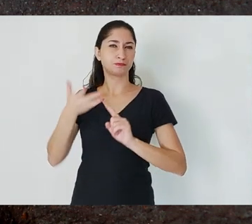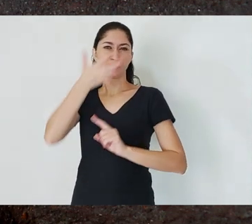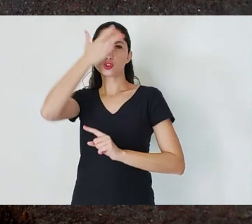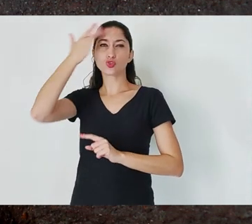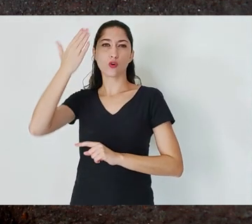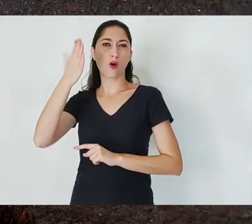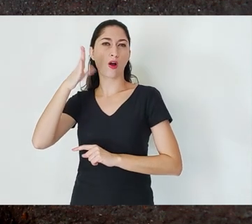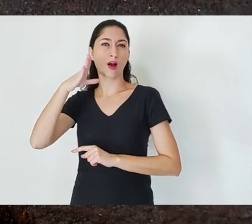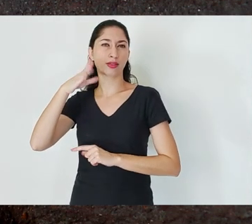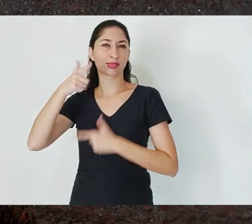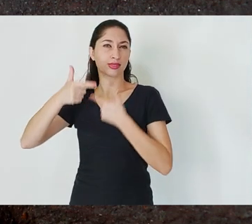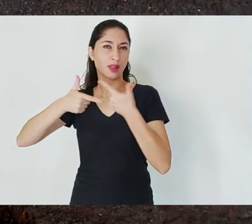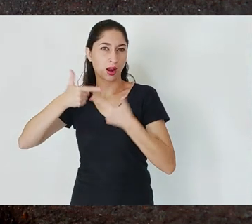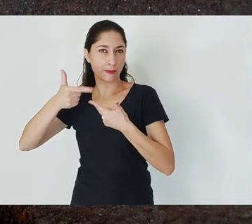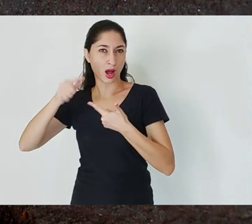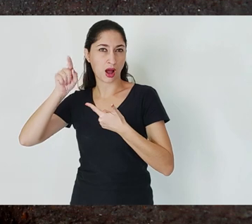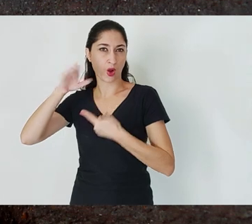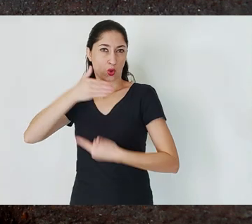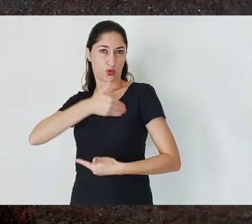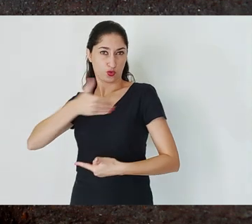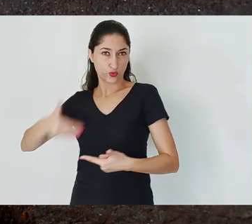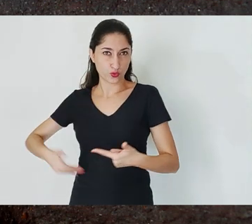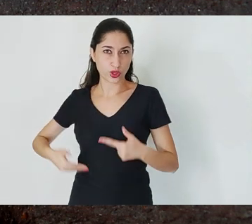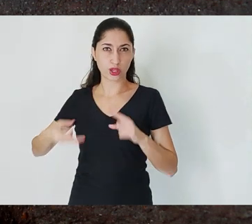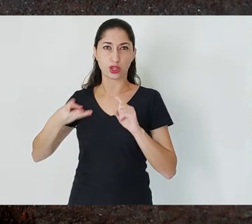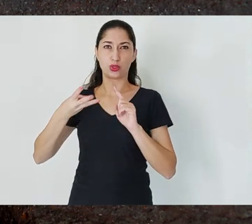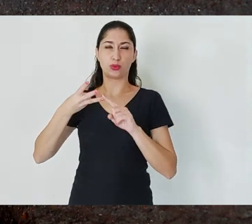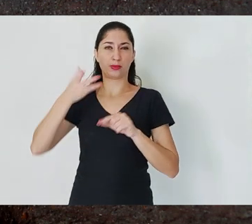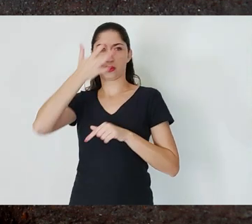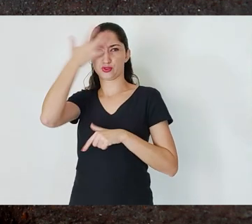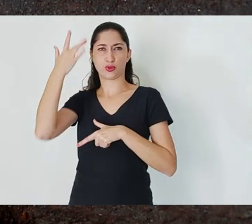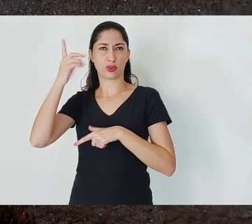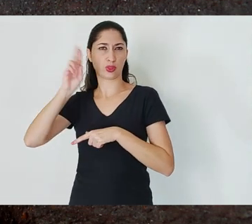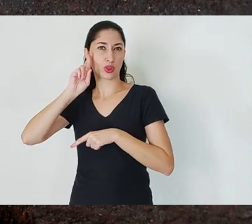farmers, miners, the military,